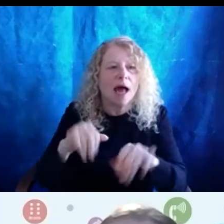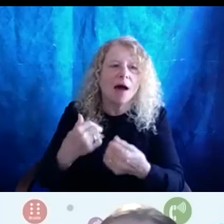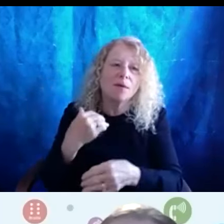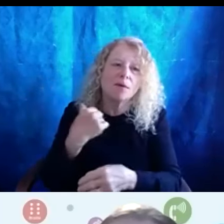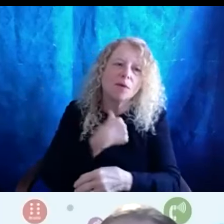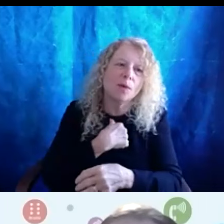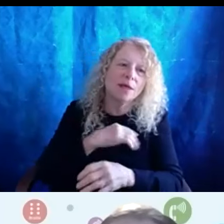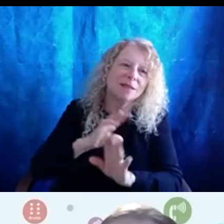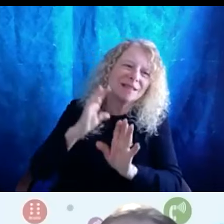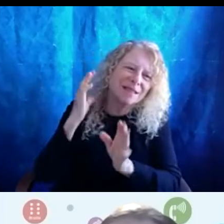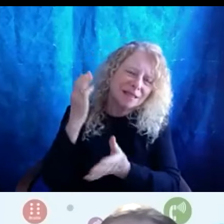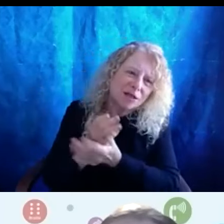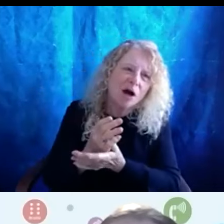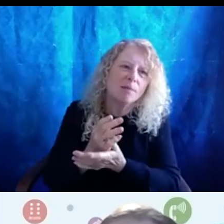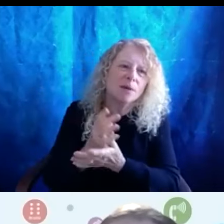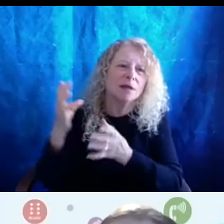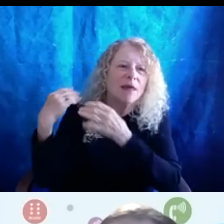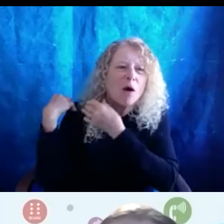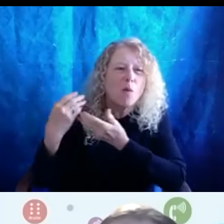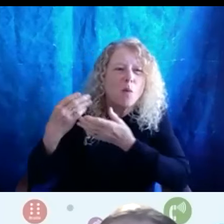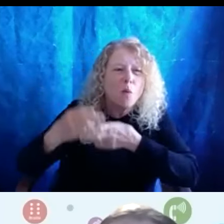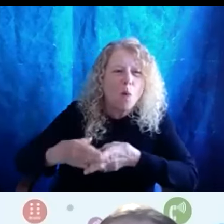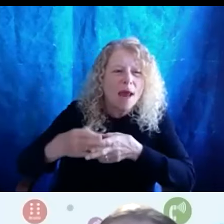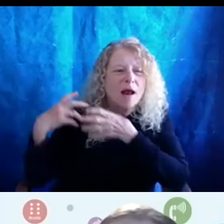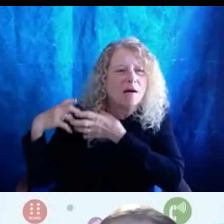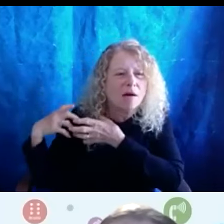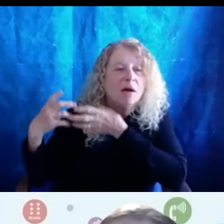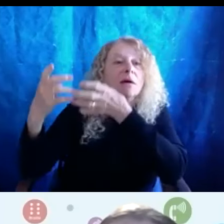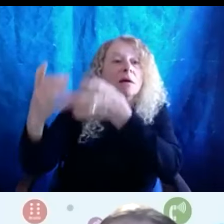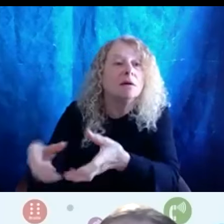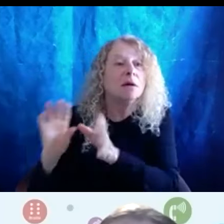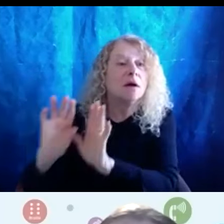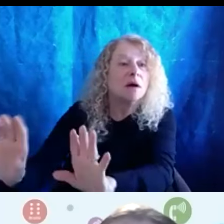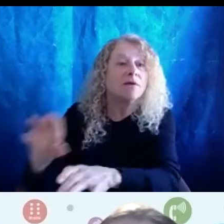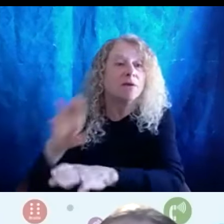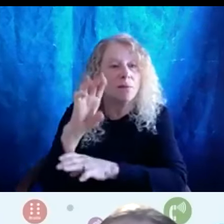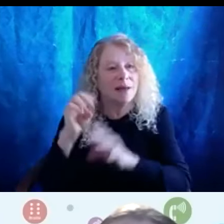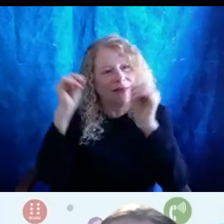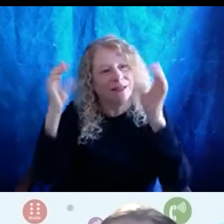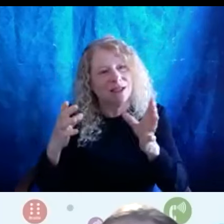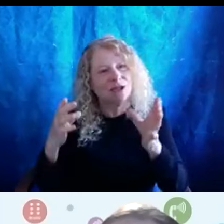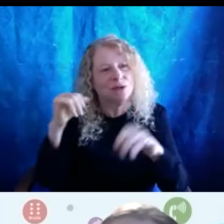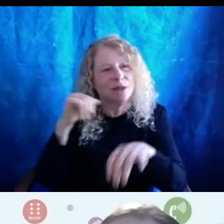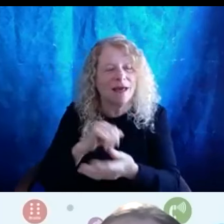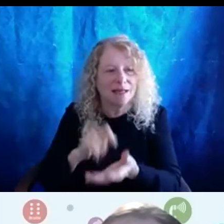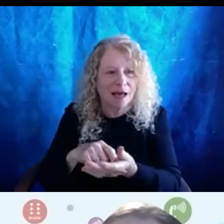Really putting that weight on folks to be the teachers in that moment. I think that there's a very fine